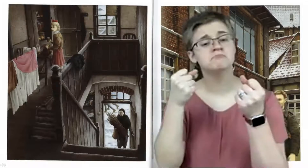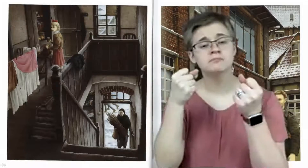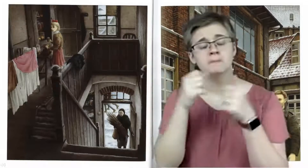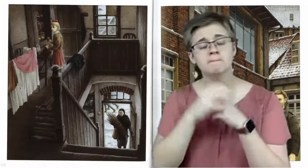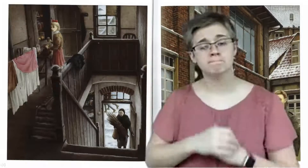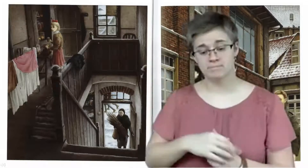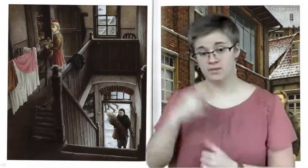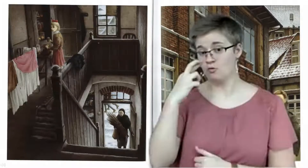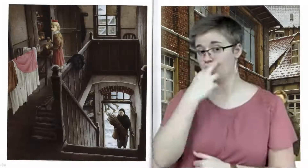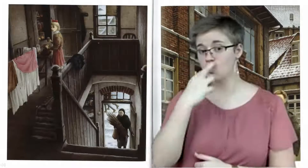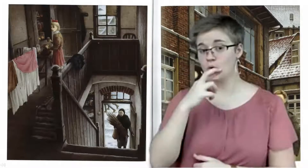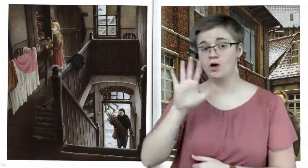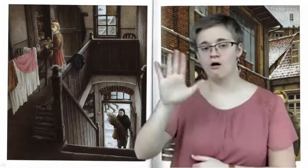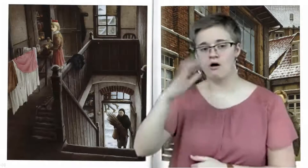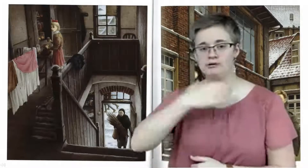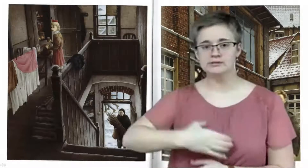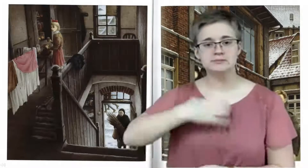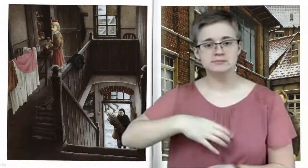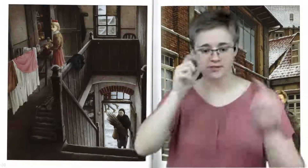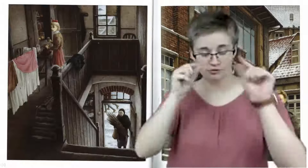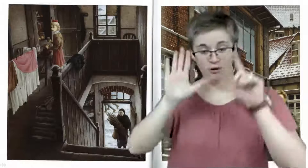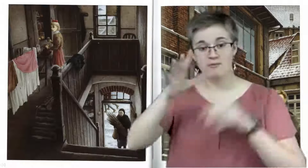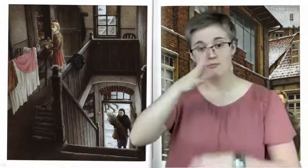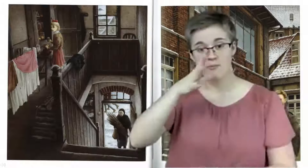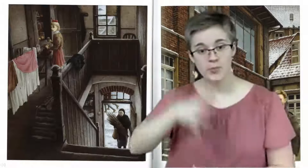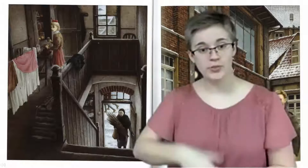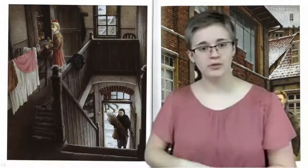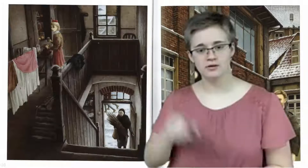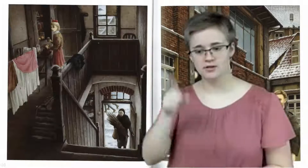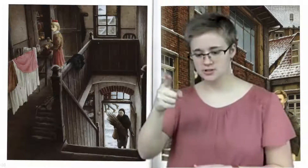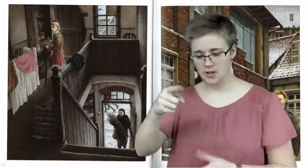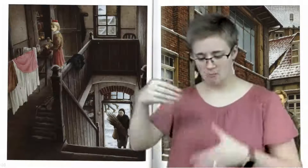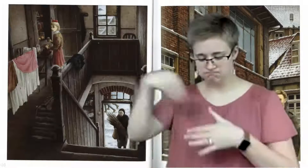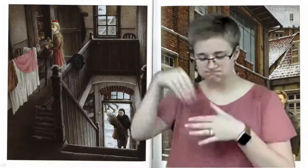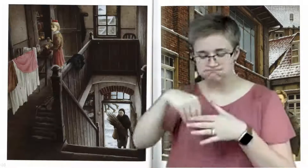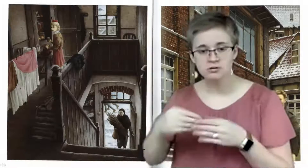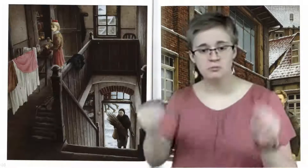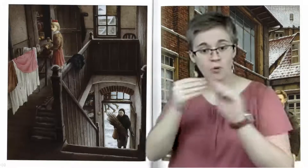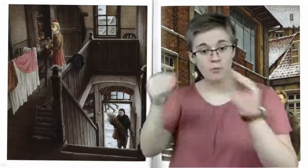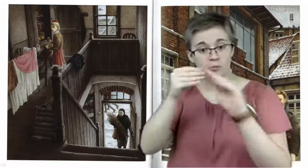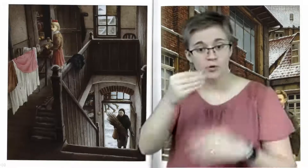Rose Blanche's appetite surprised her mother: she took more to school than she ate at home.